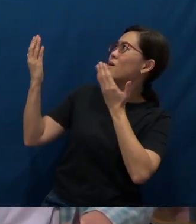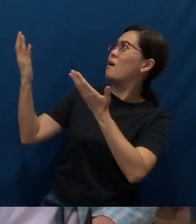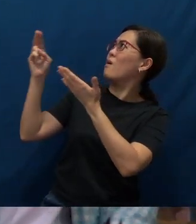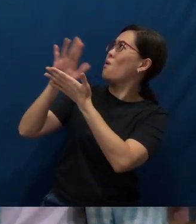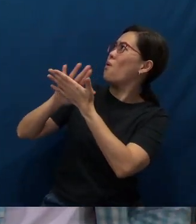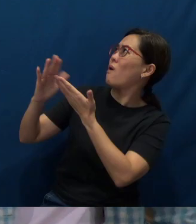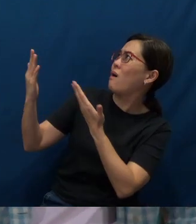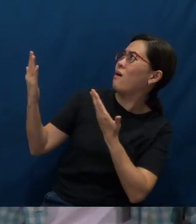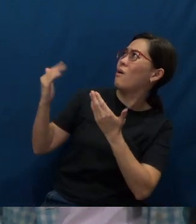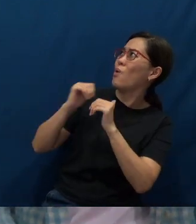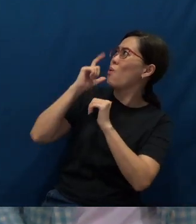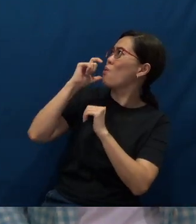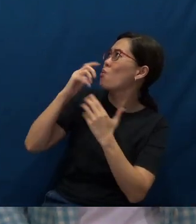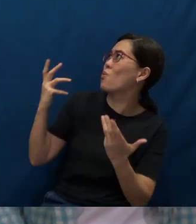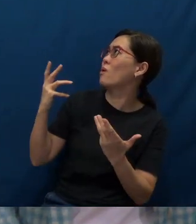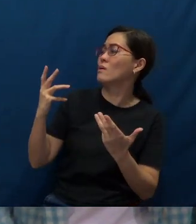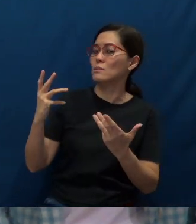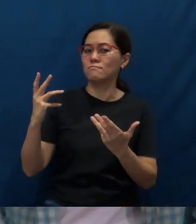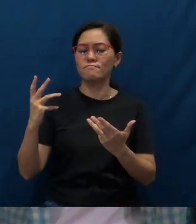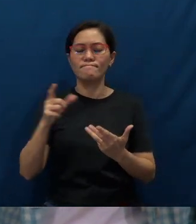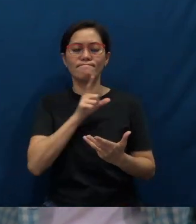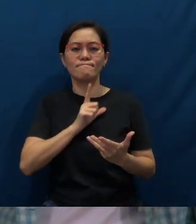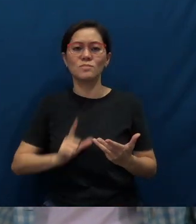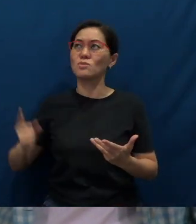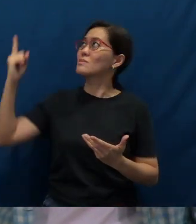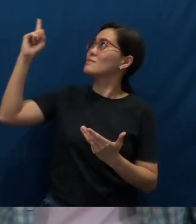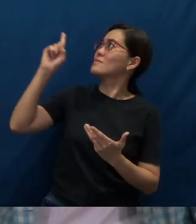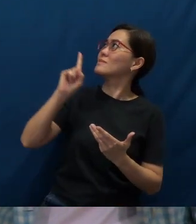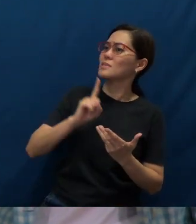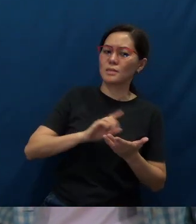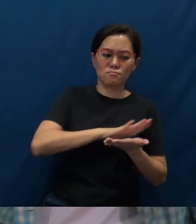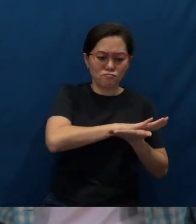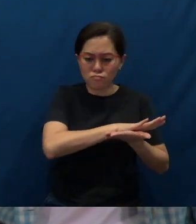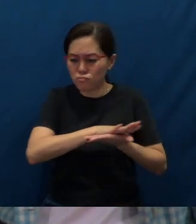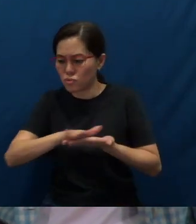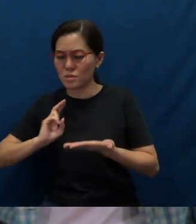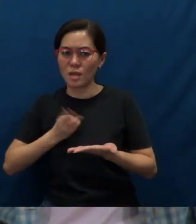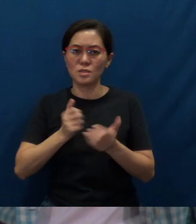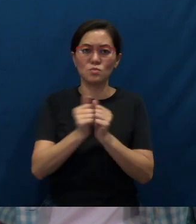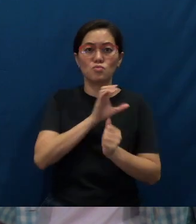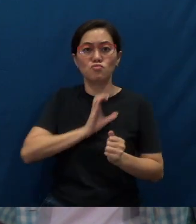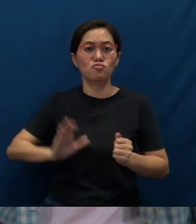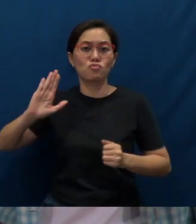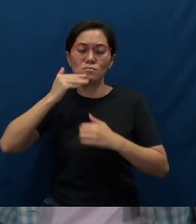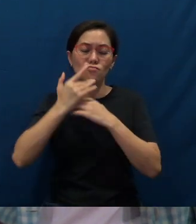Lord, would You just come and cleanse us - cleanse us with the blood of Christ.